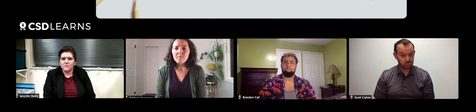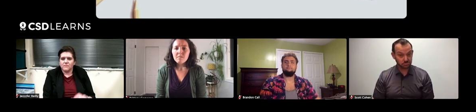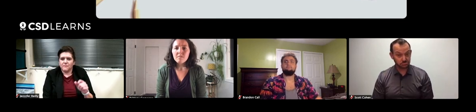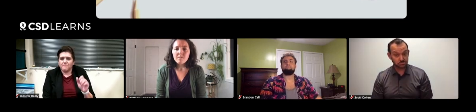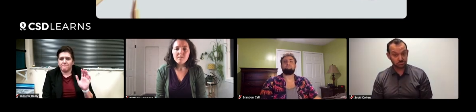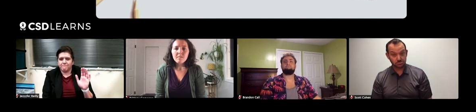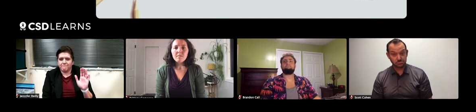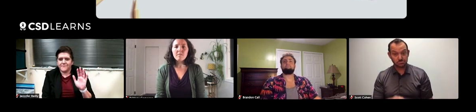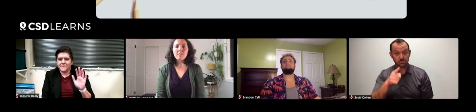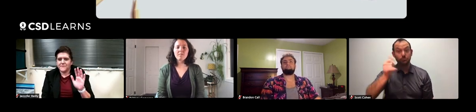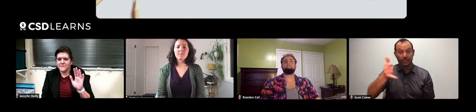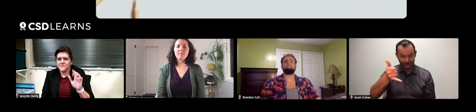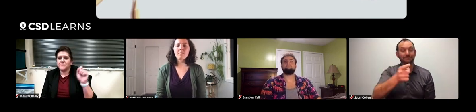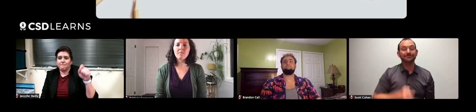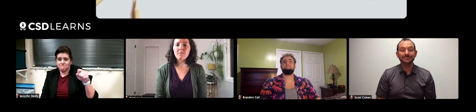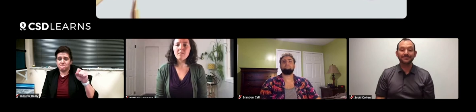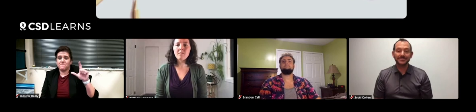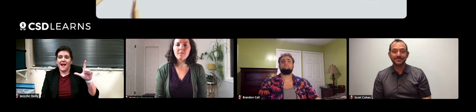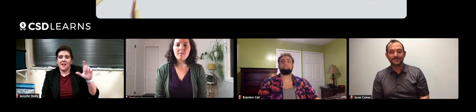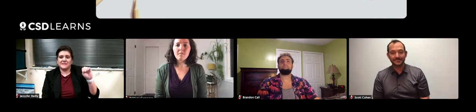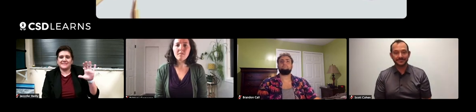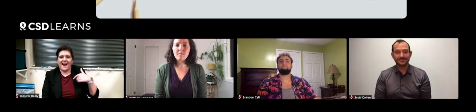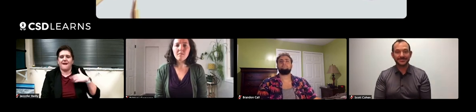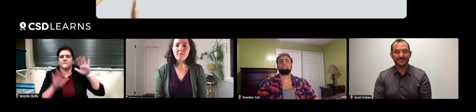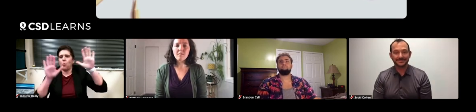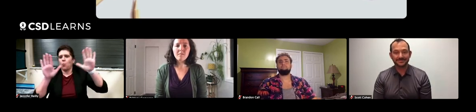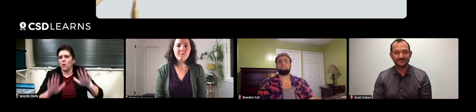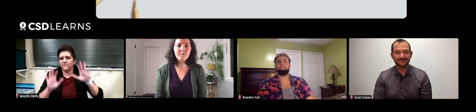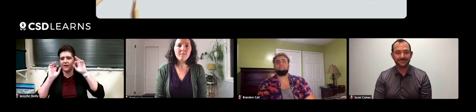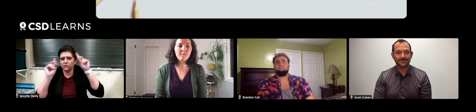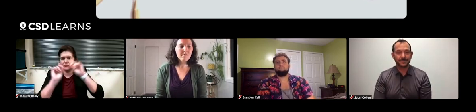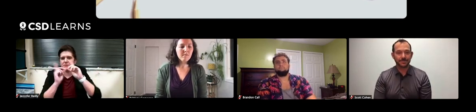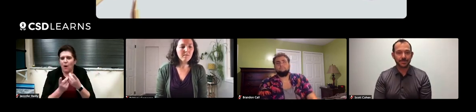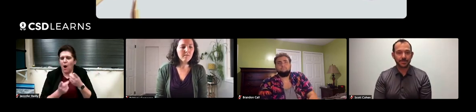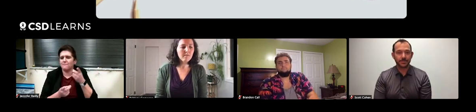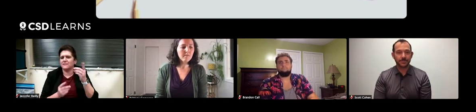Jennifer, please. Yes. LMC has a wonderful education department